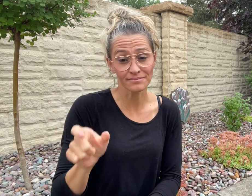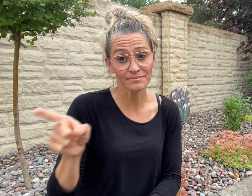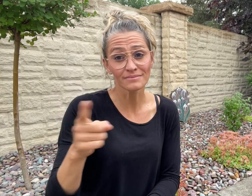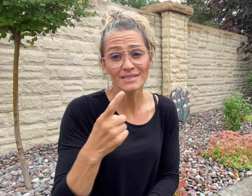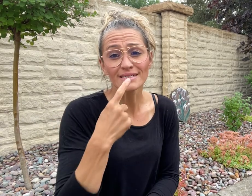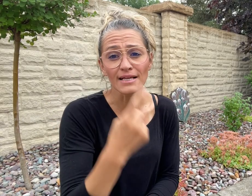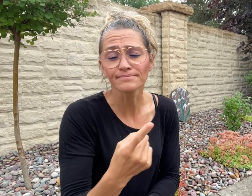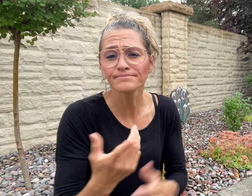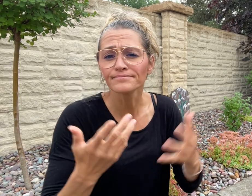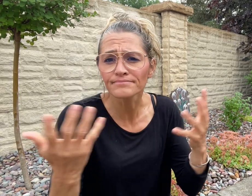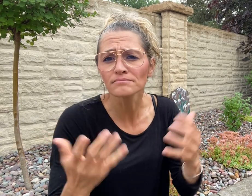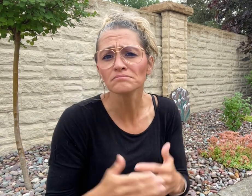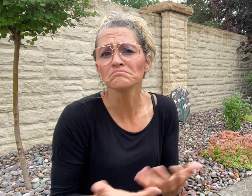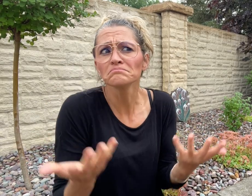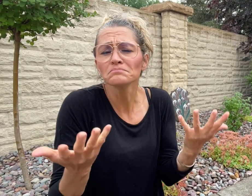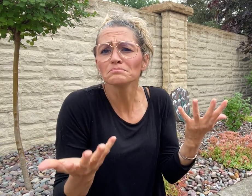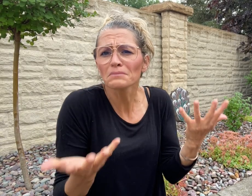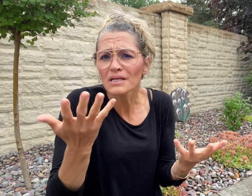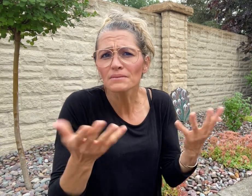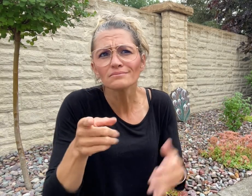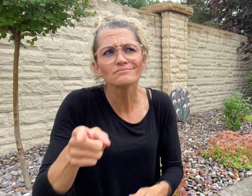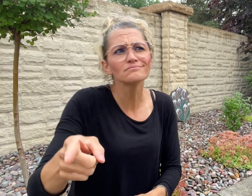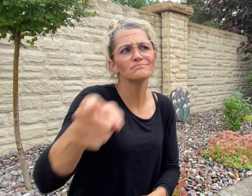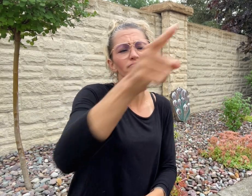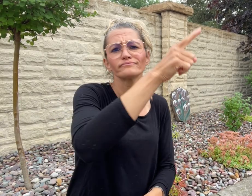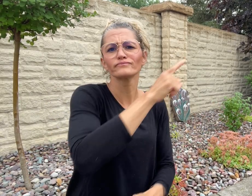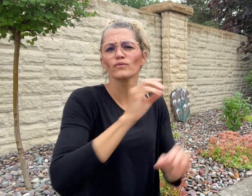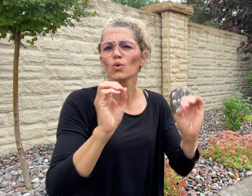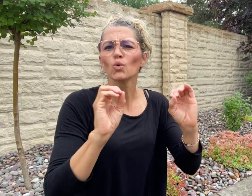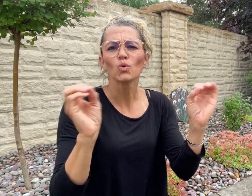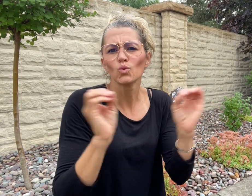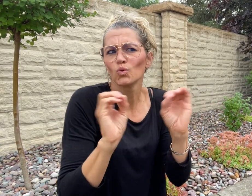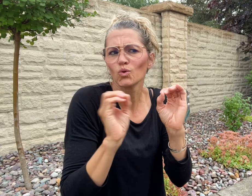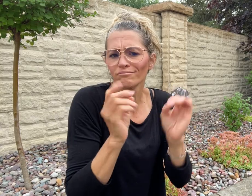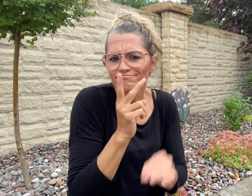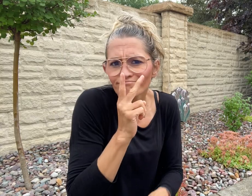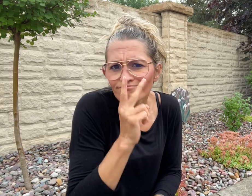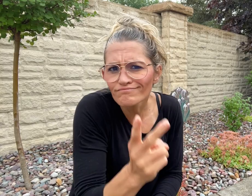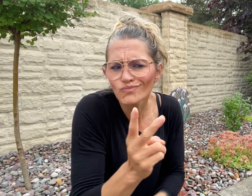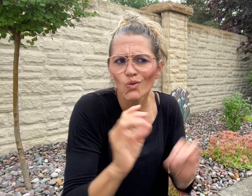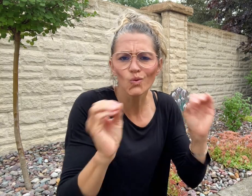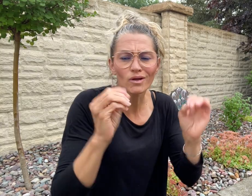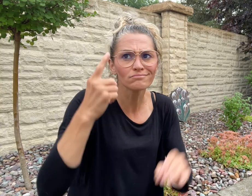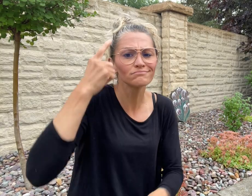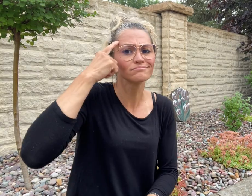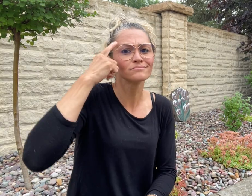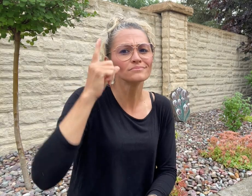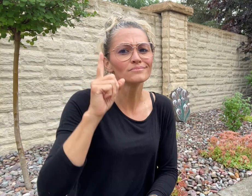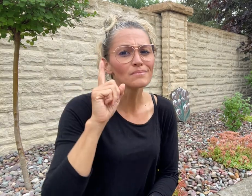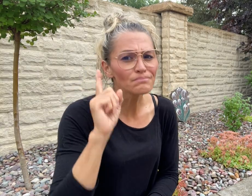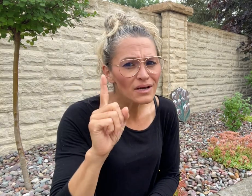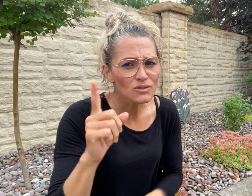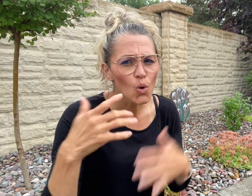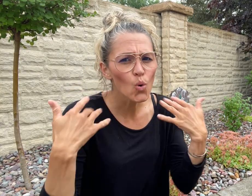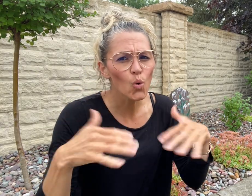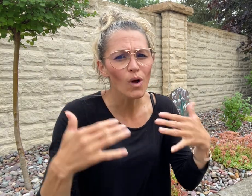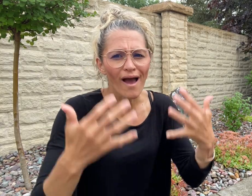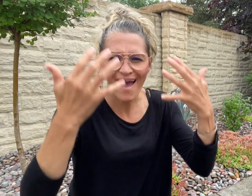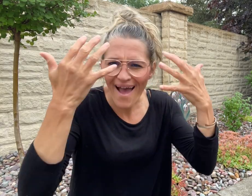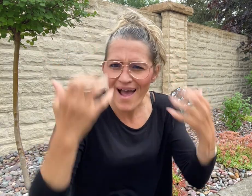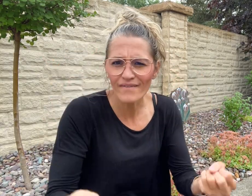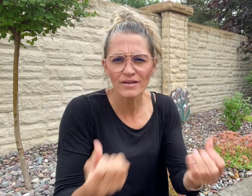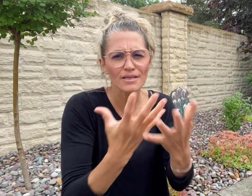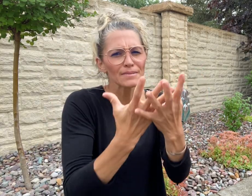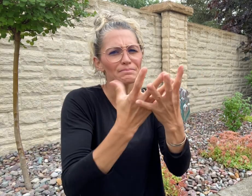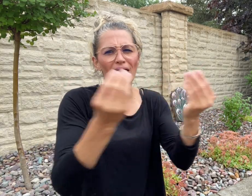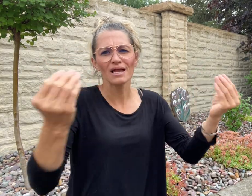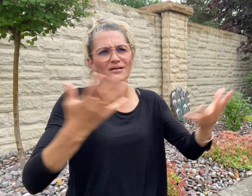at eDeaf said “Even though it might not seem so, there